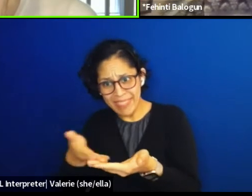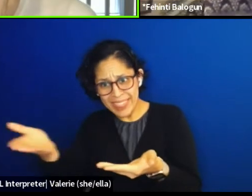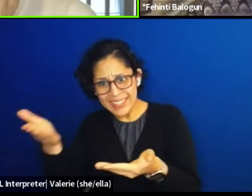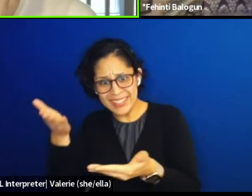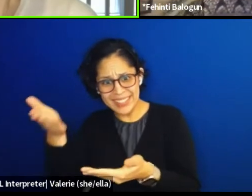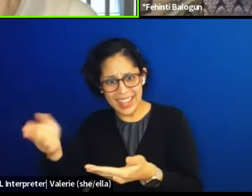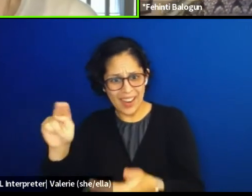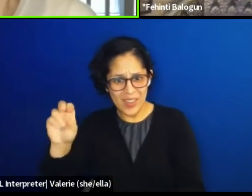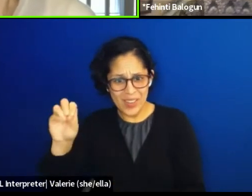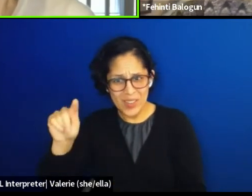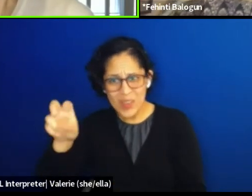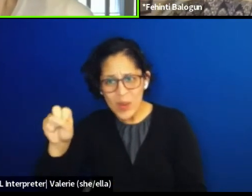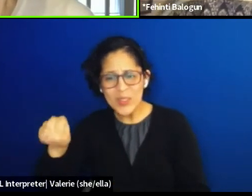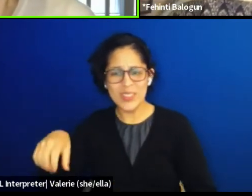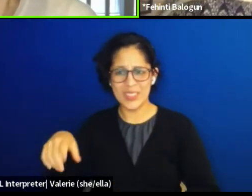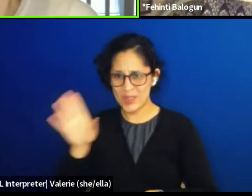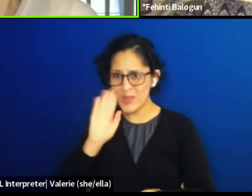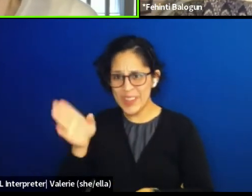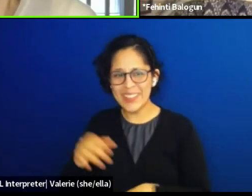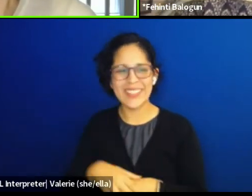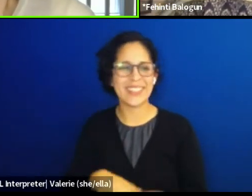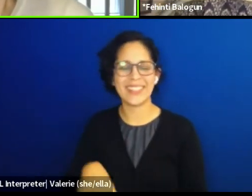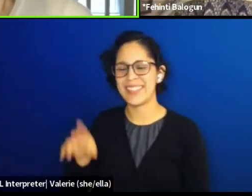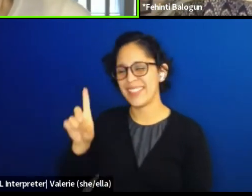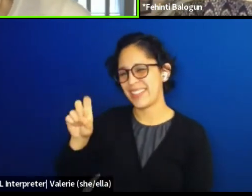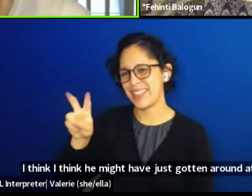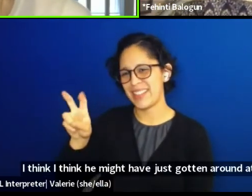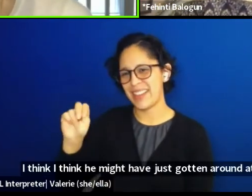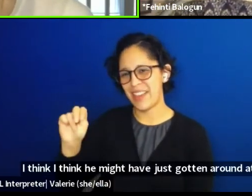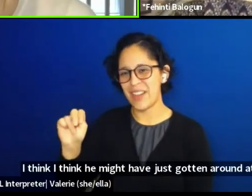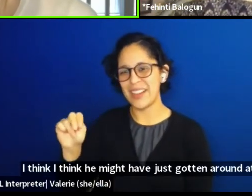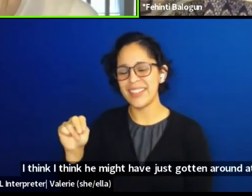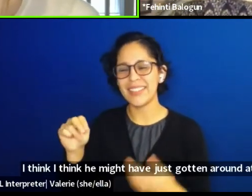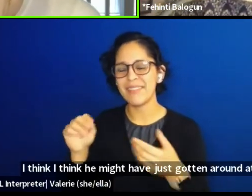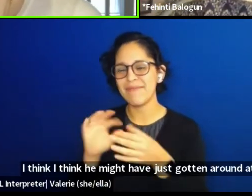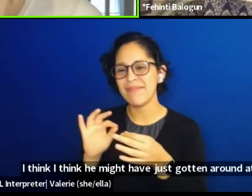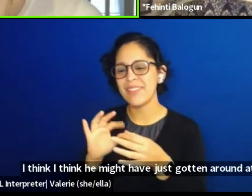I think he might've just gotten around 80 more Instagram followers.